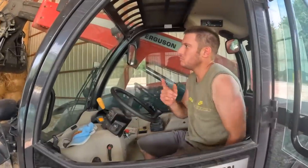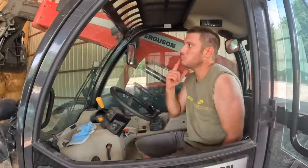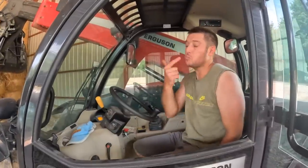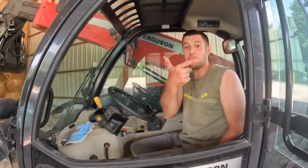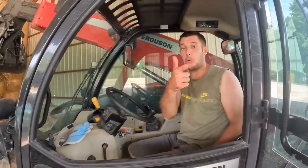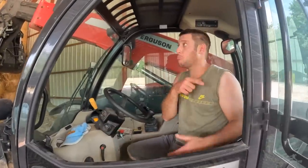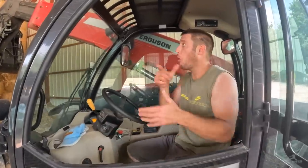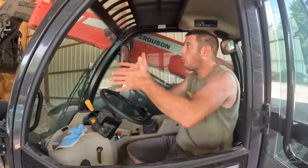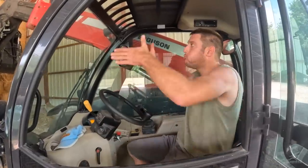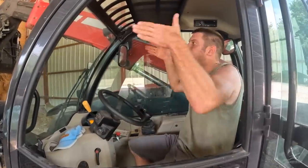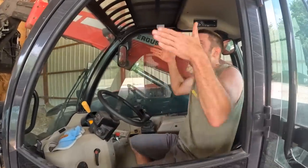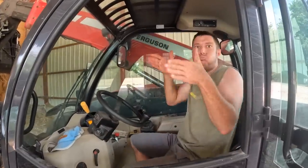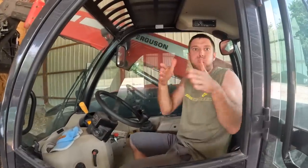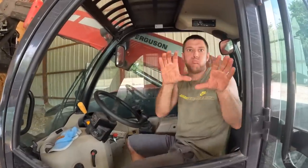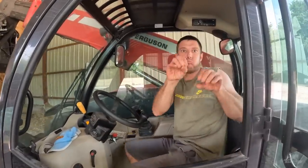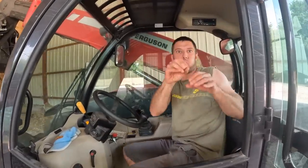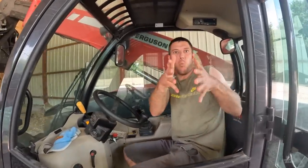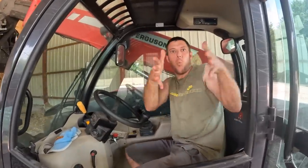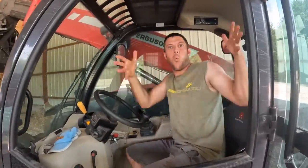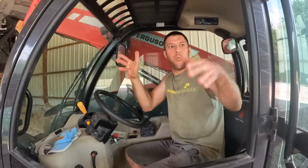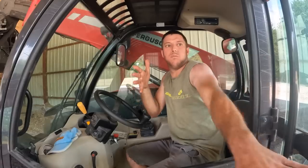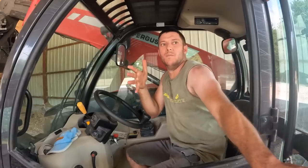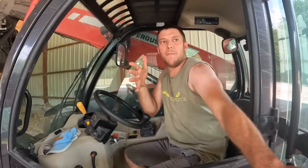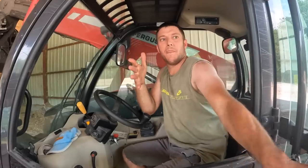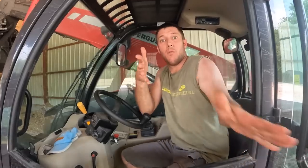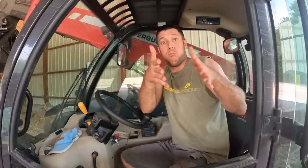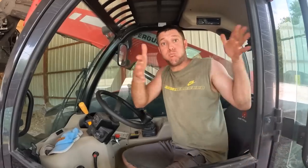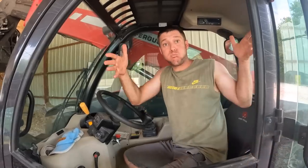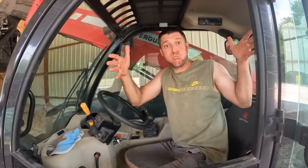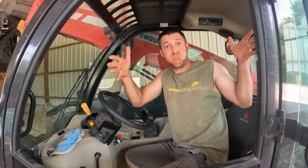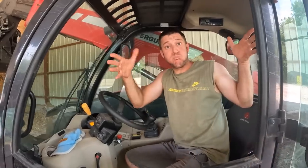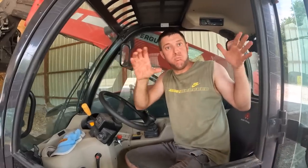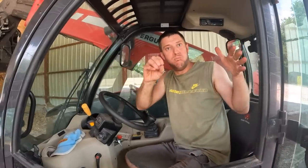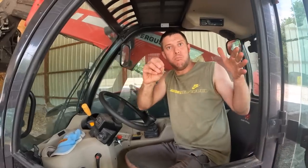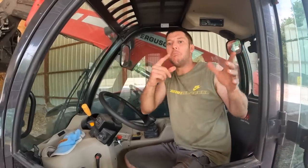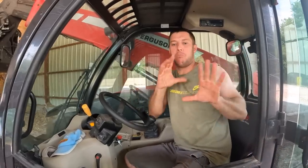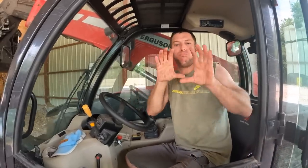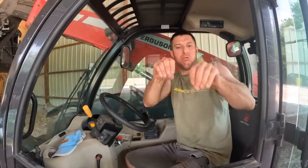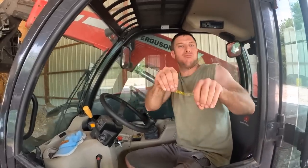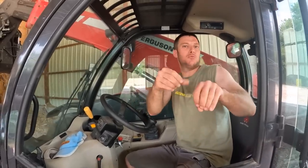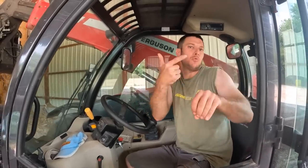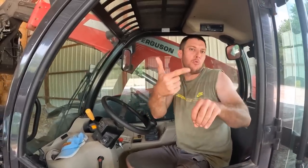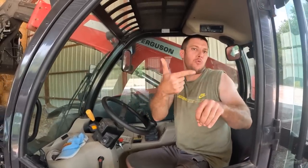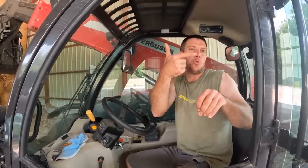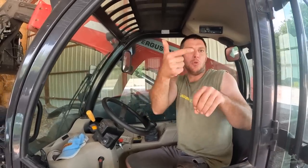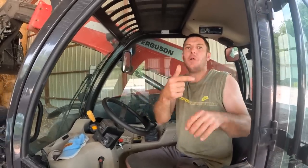The mouth is big enough to grab two.